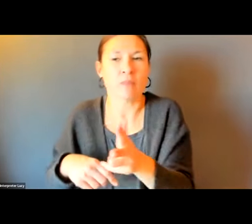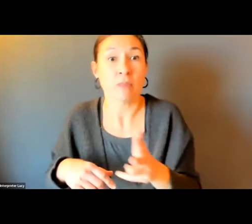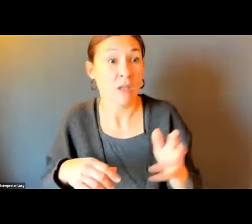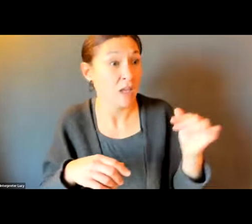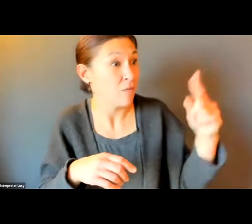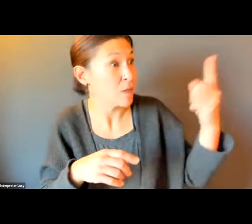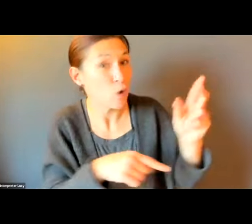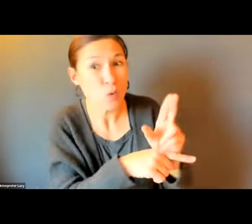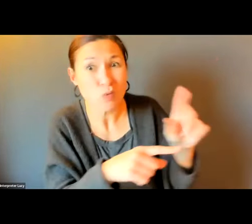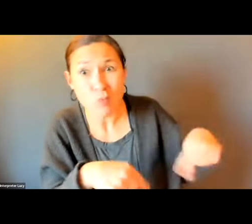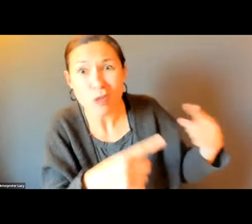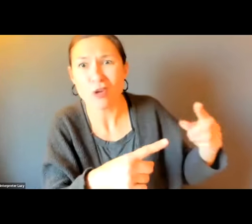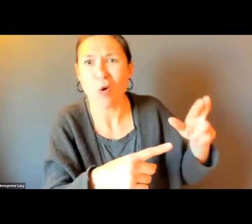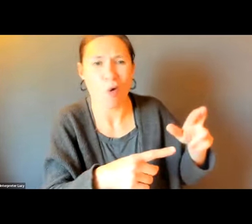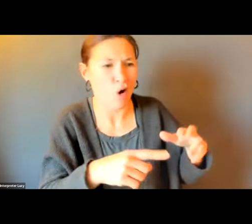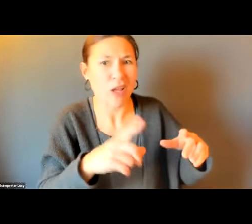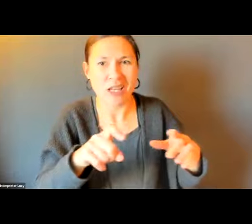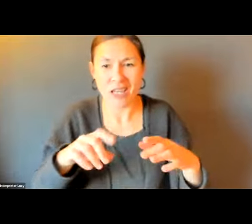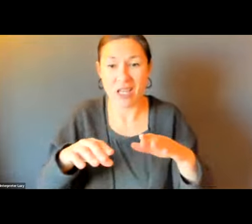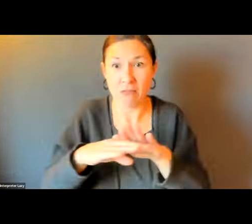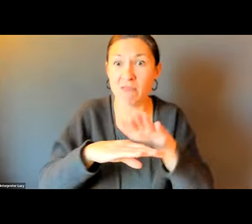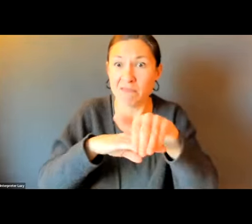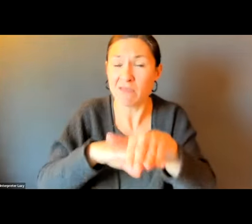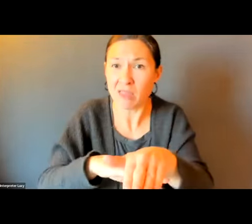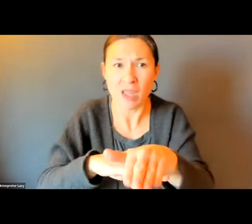IN AND PICK UP SOMEONE WHO IS USING A WHEEL MOBILITY DEVICE OR NEEDS TO HAVE THE RAMP FOR